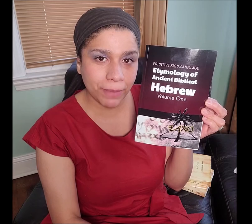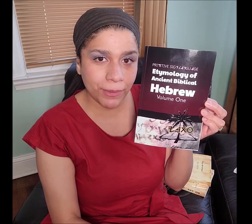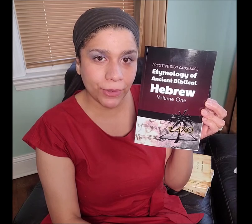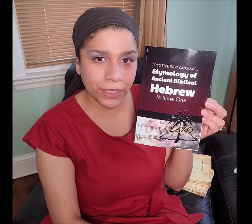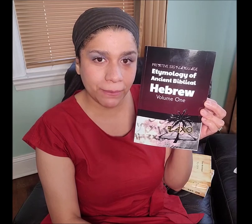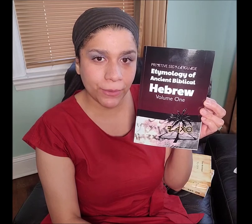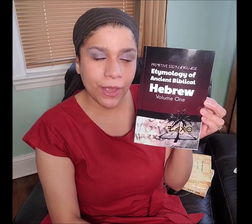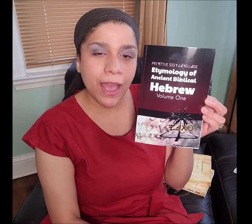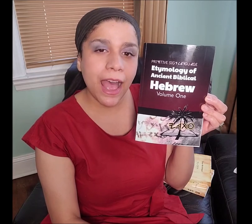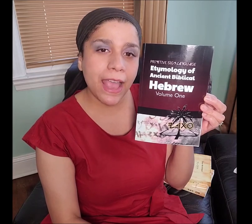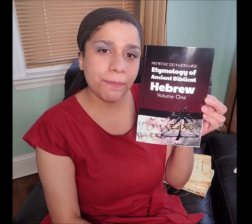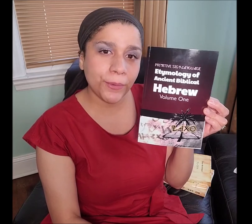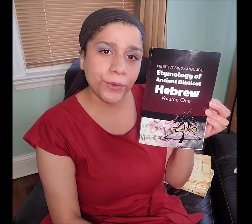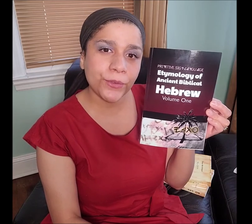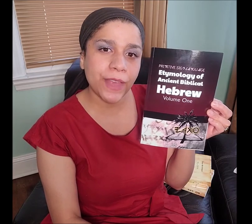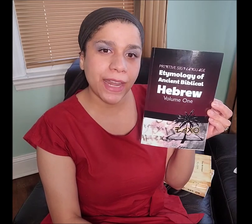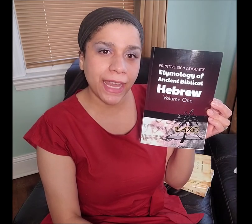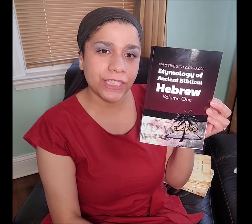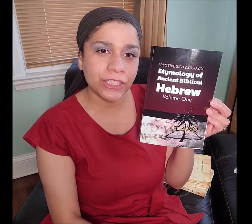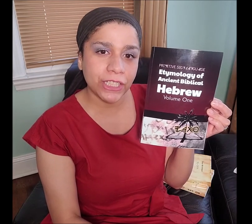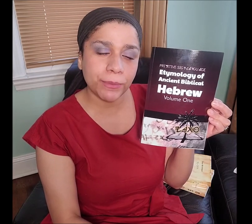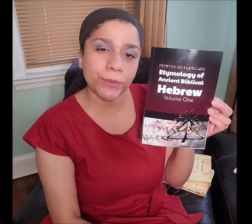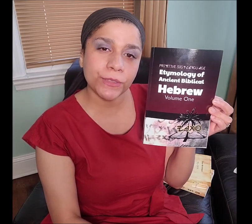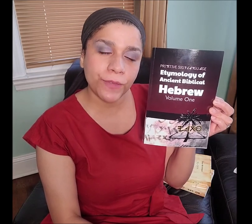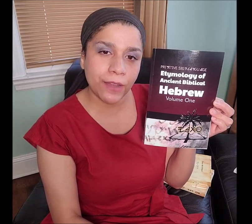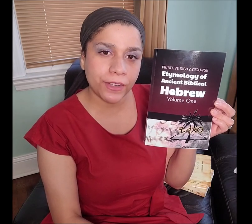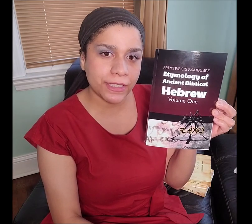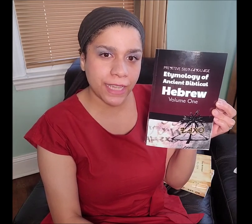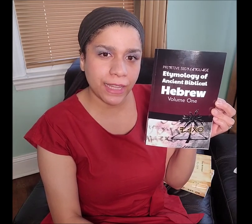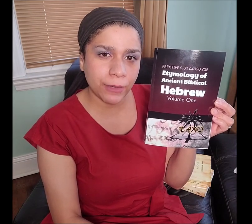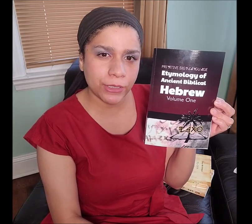Biblical Hebrew, I prove that Ancient Hebrew was founded in sign language.